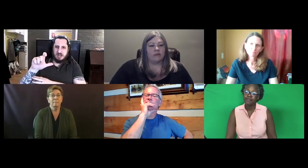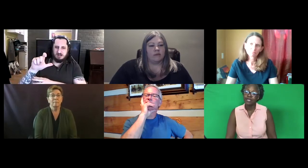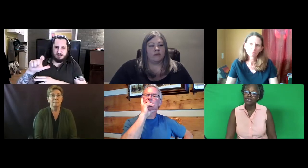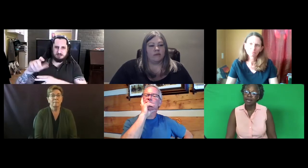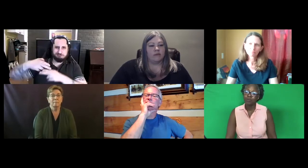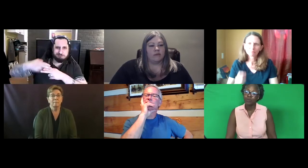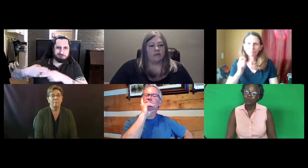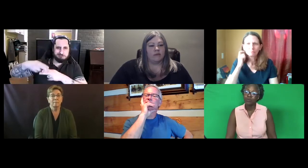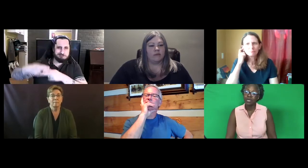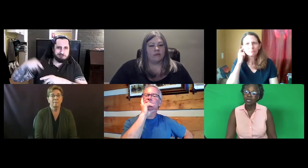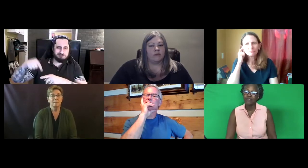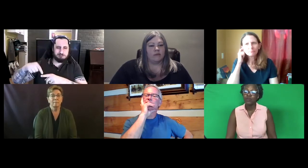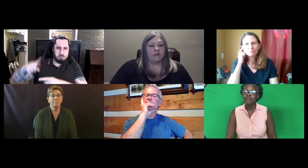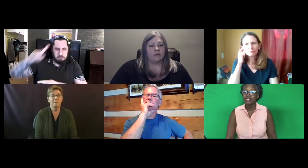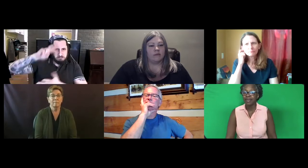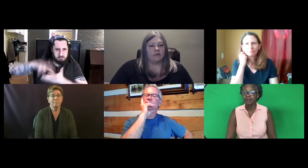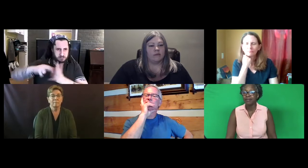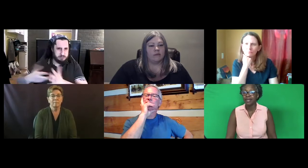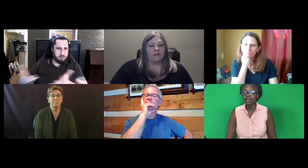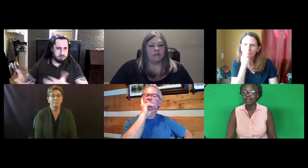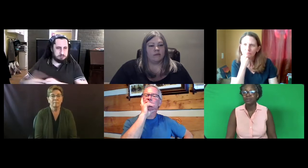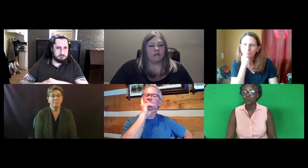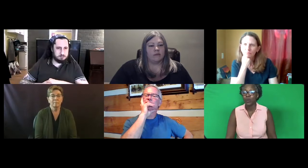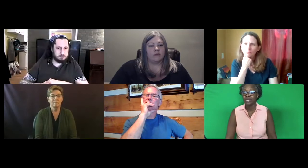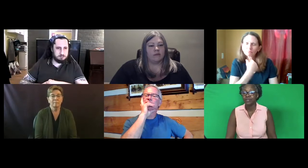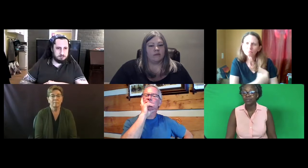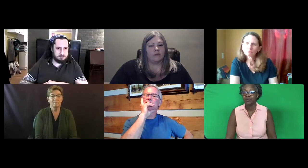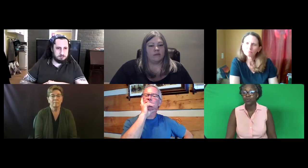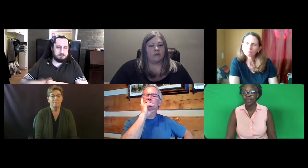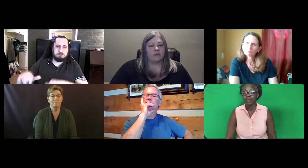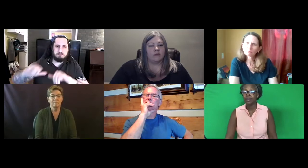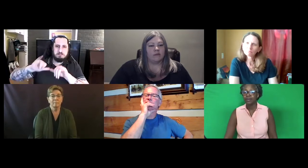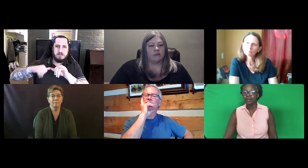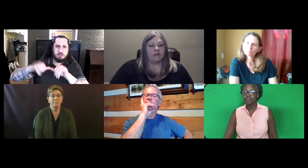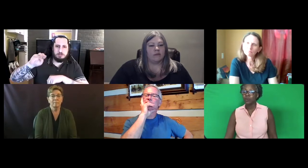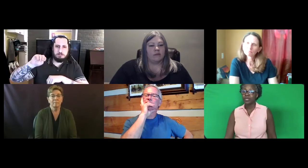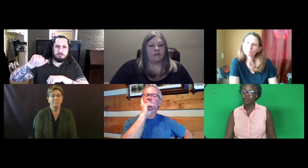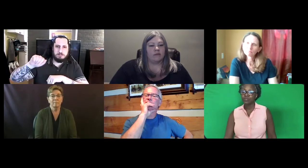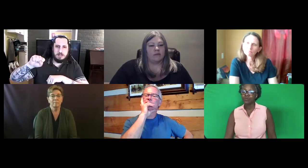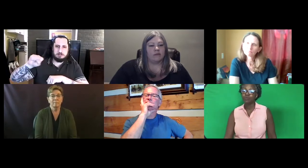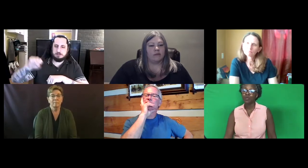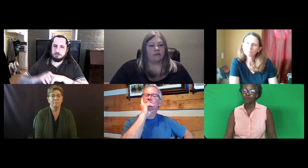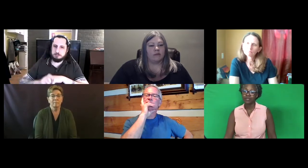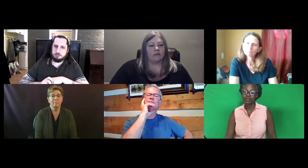For example, if you have a scale and a scale is weighted a certain way, is it weighted with a certain purpose?